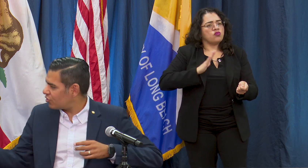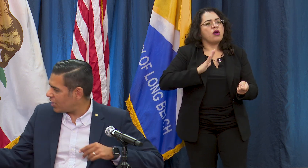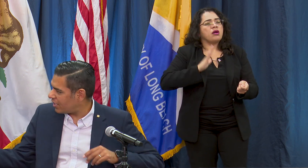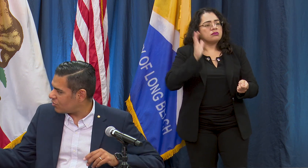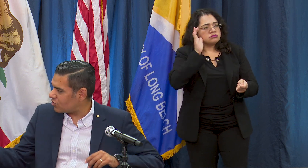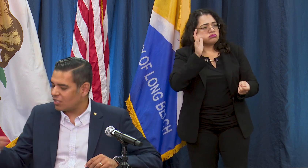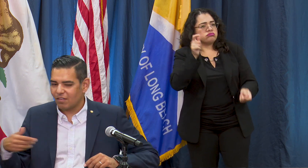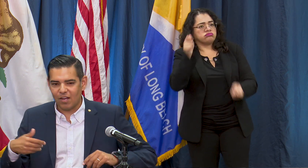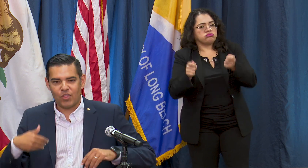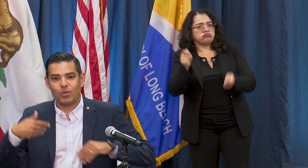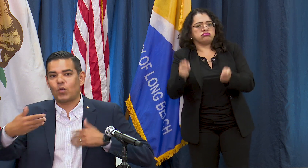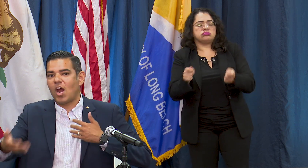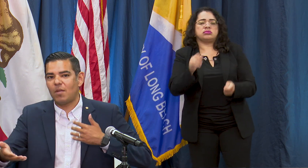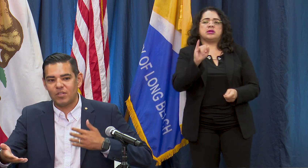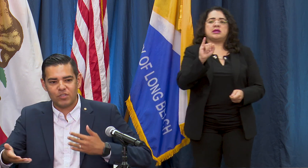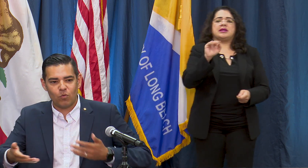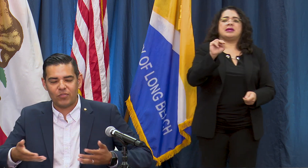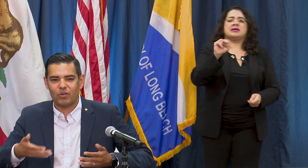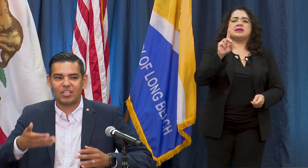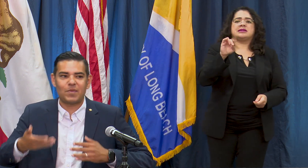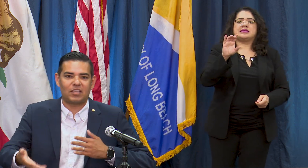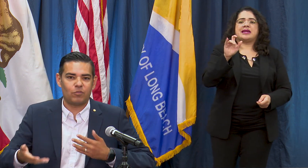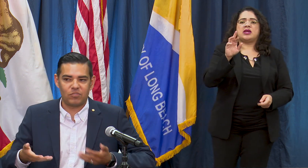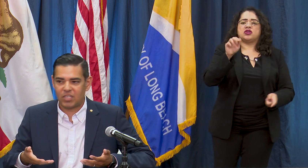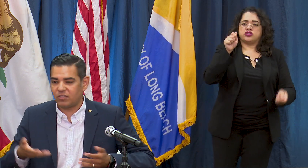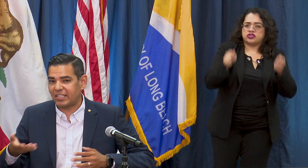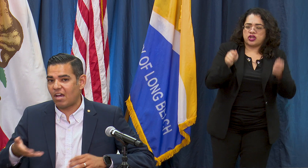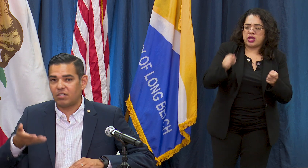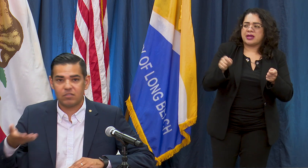change, the requirements of what they're expecting from cities and counties